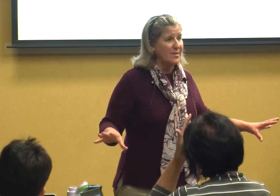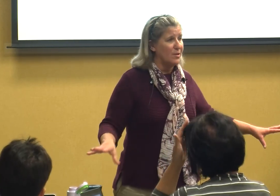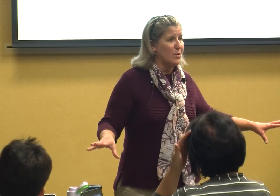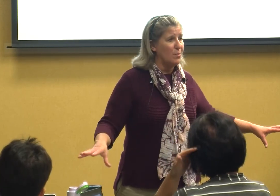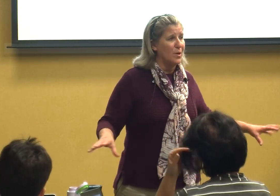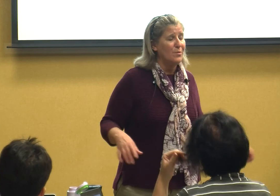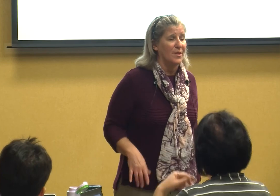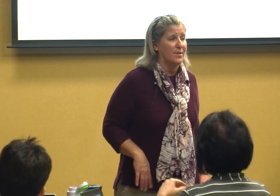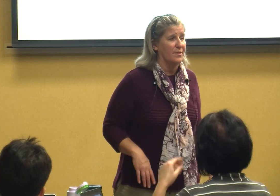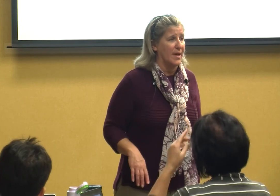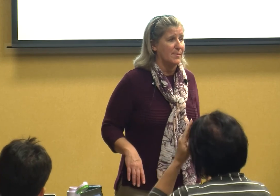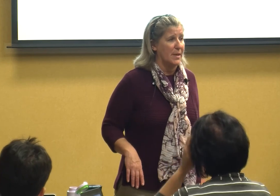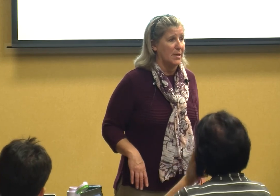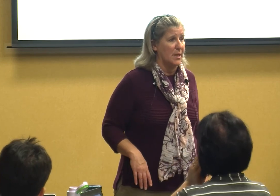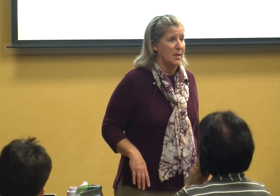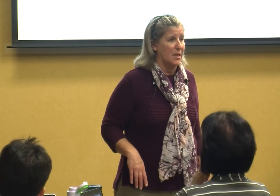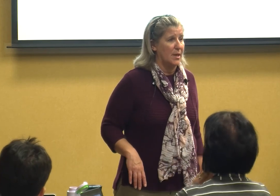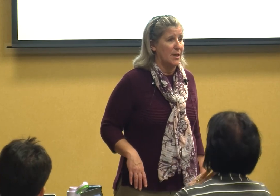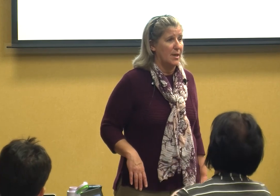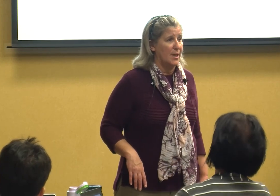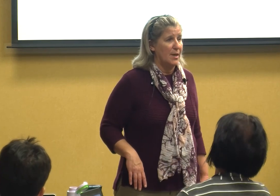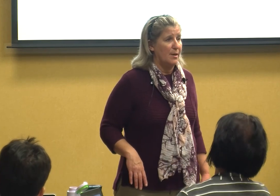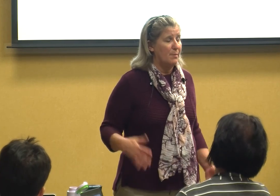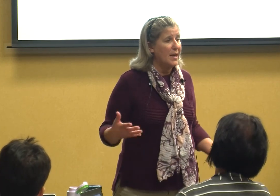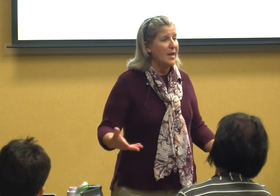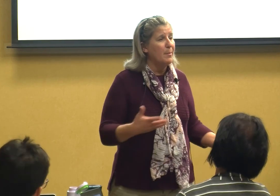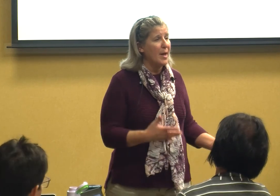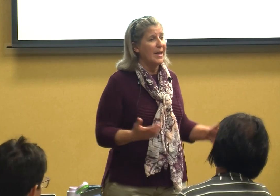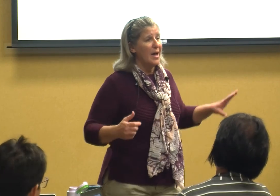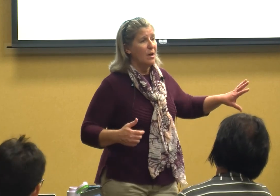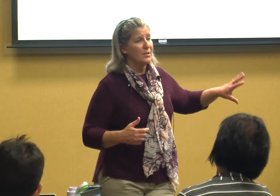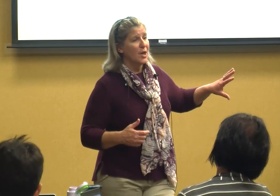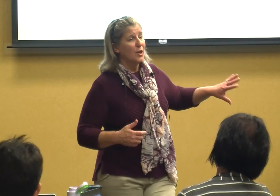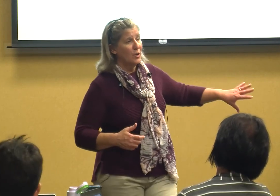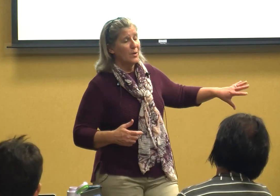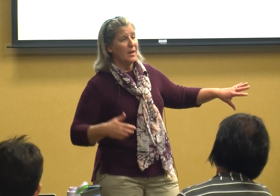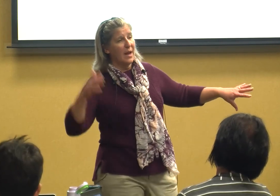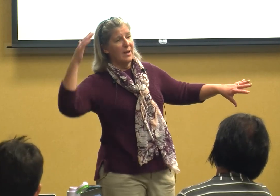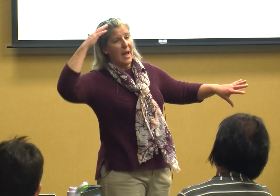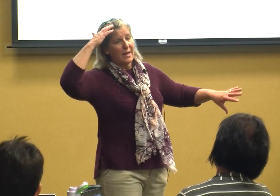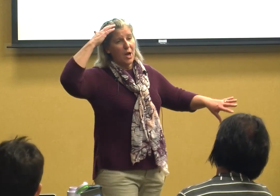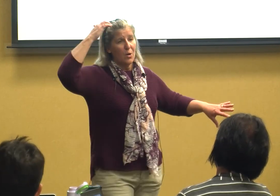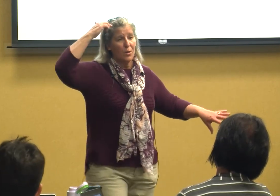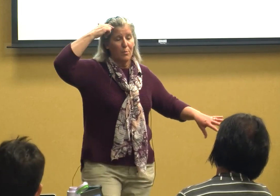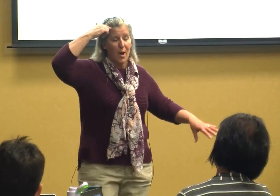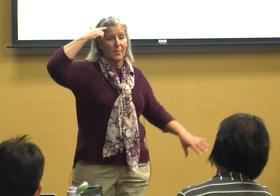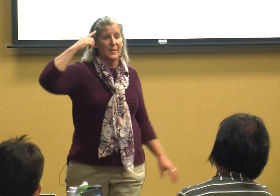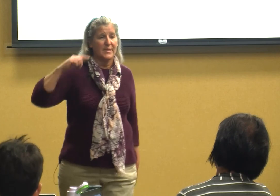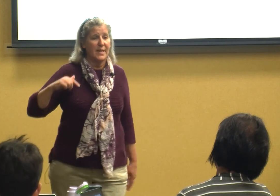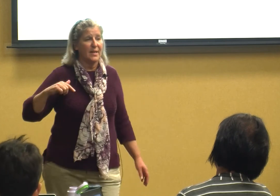you don't use this assessment but anybody else you can and I know you're probably sitting there